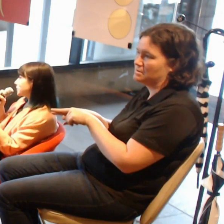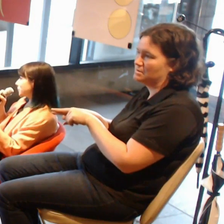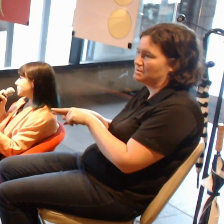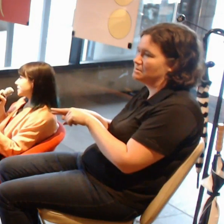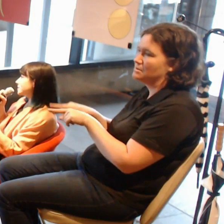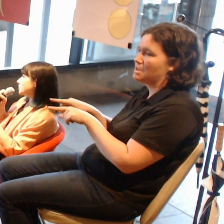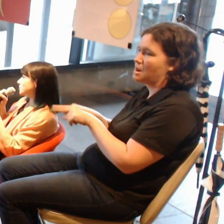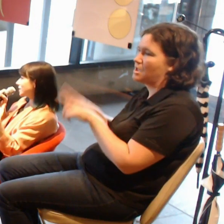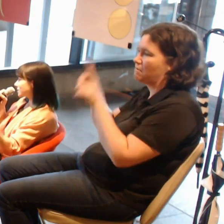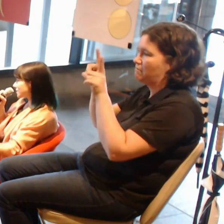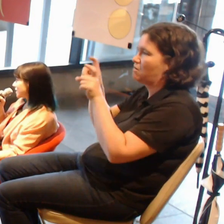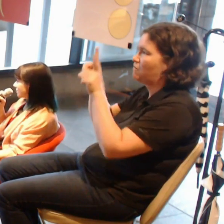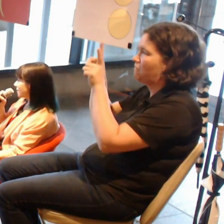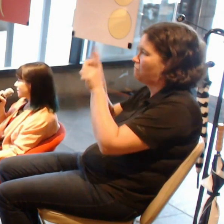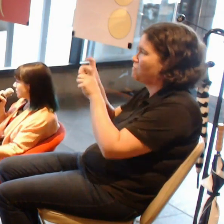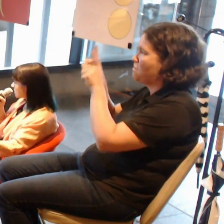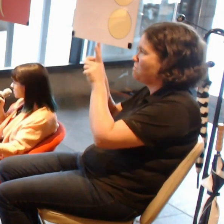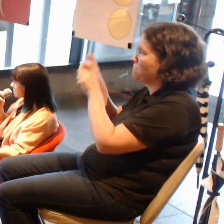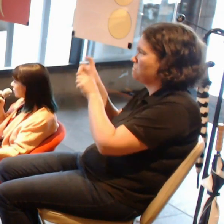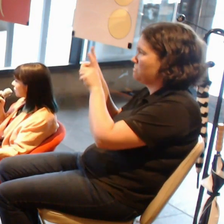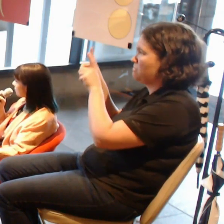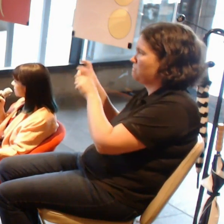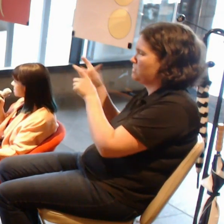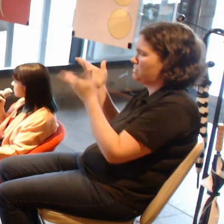which are then sold as photographic stills.